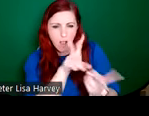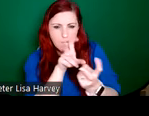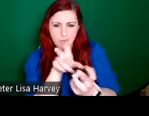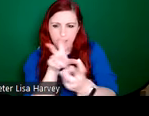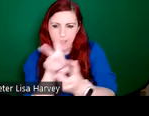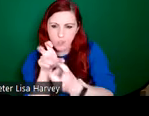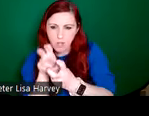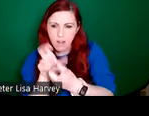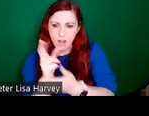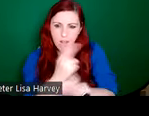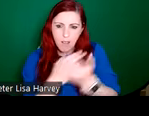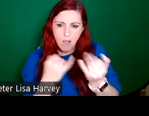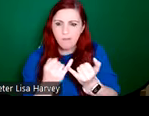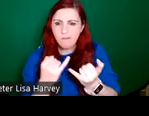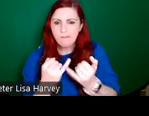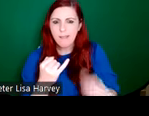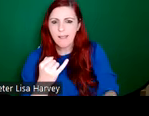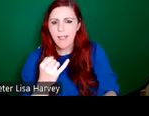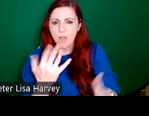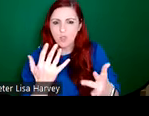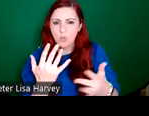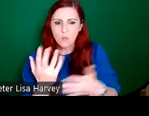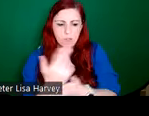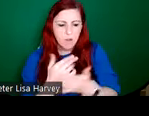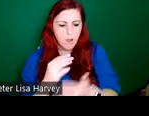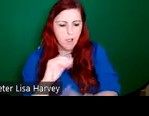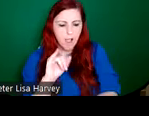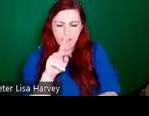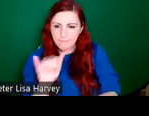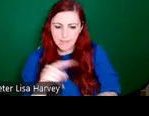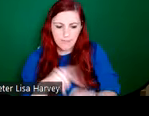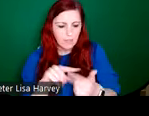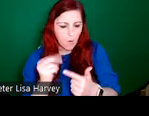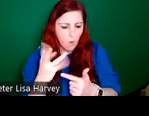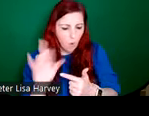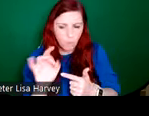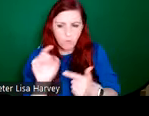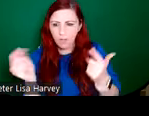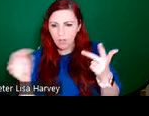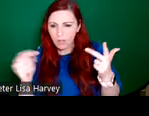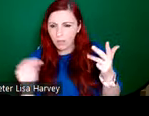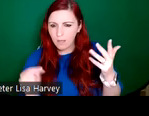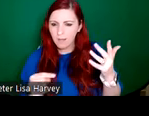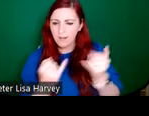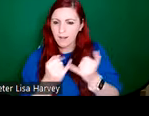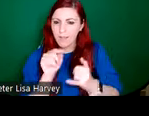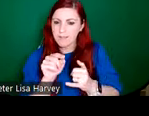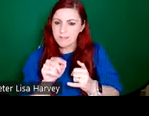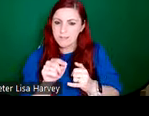oak, ivy leaves and encourage them to kind of use this as inspiration for